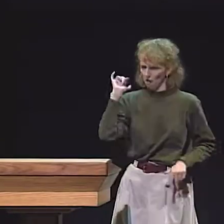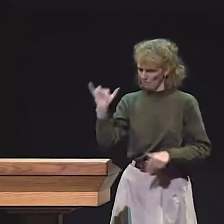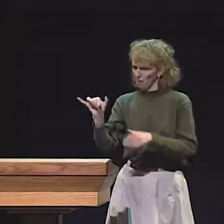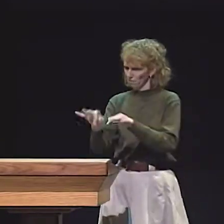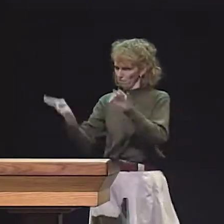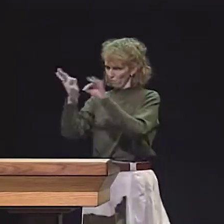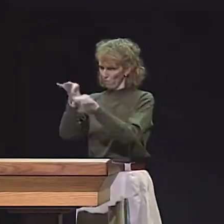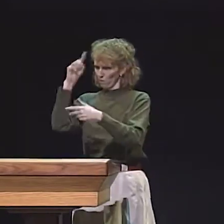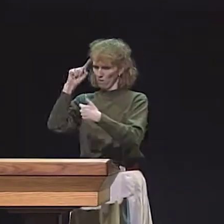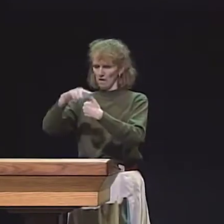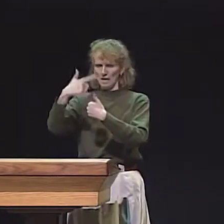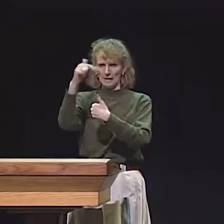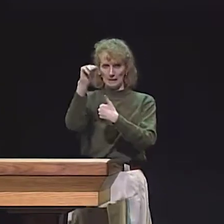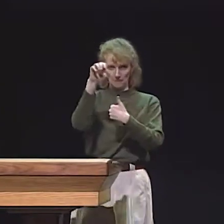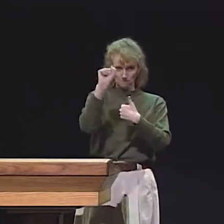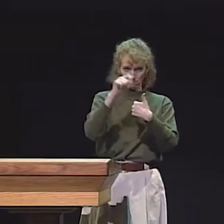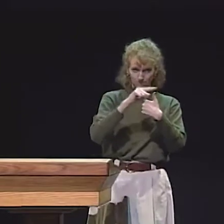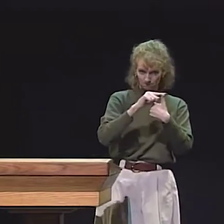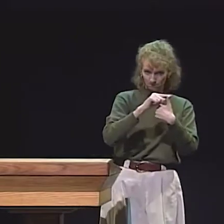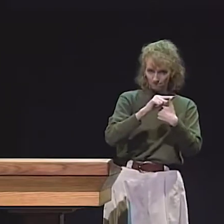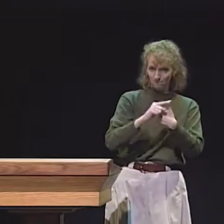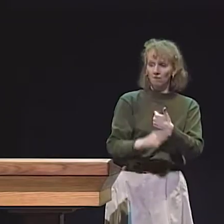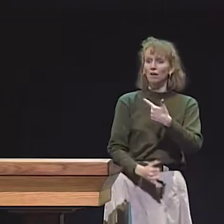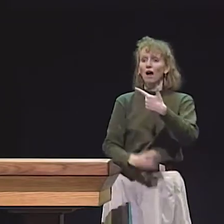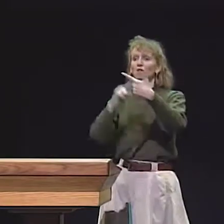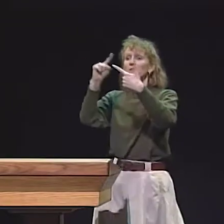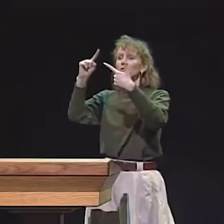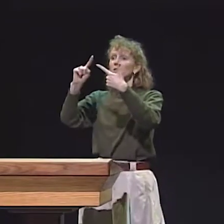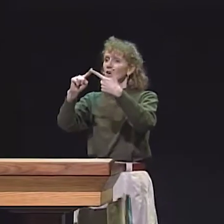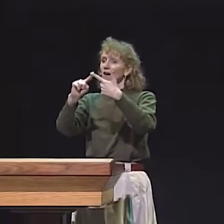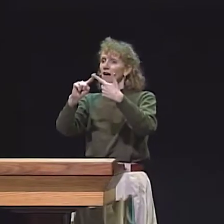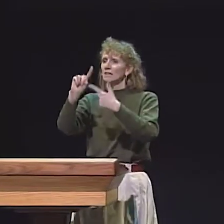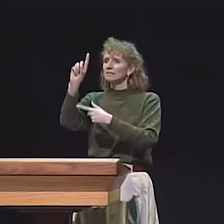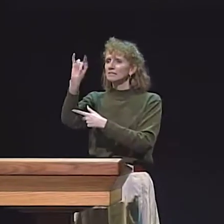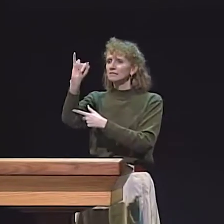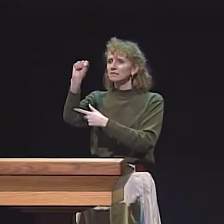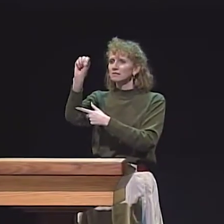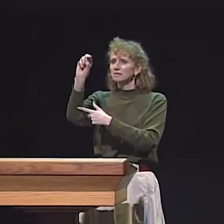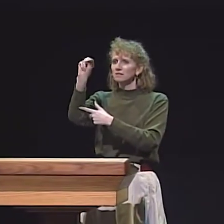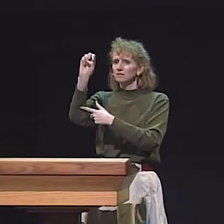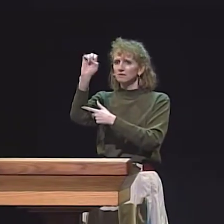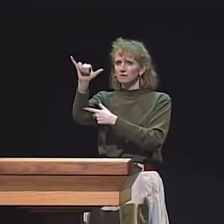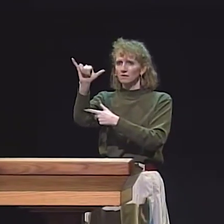OR THEY'LL LEARN HOW TO TAKE TURNS. THOSE ARE IMPORTANT ASPECTS OF THE GAMES.